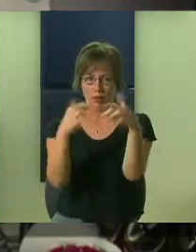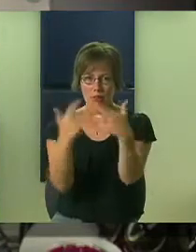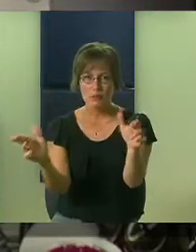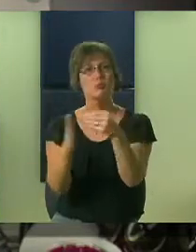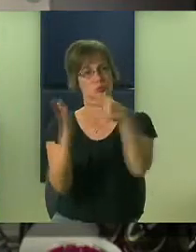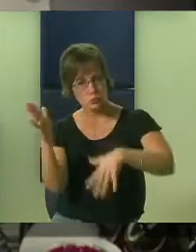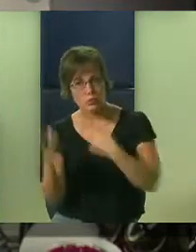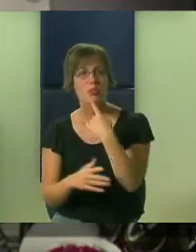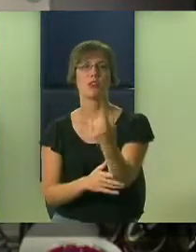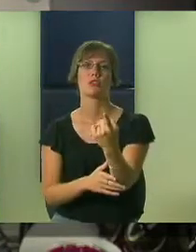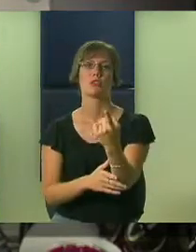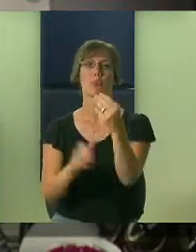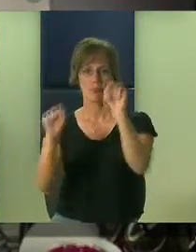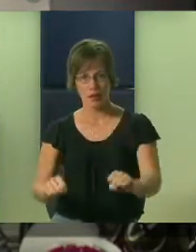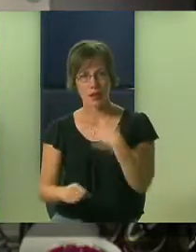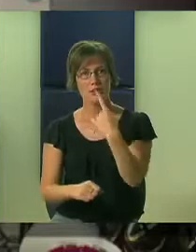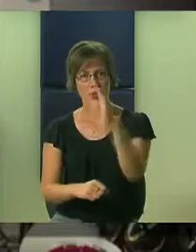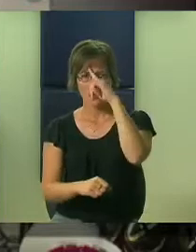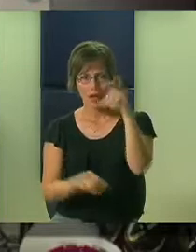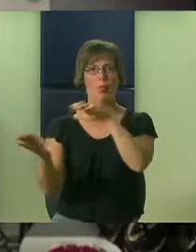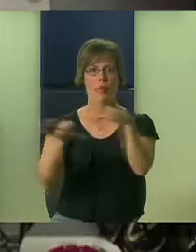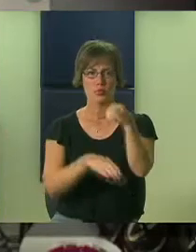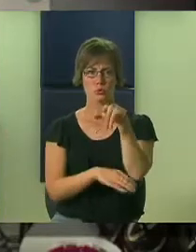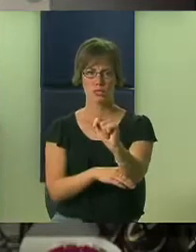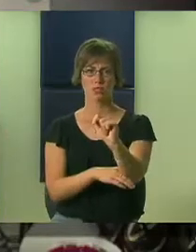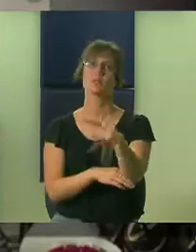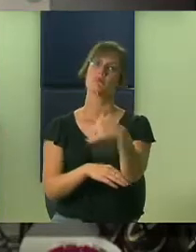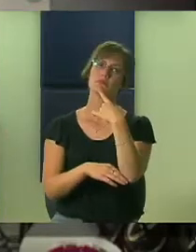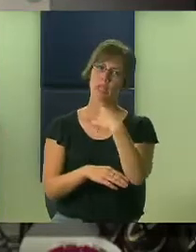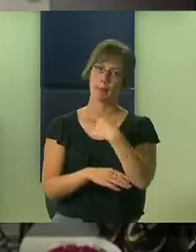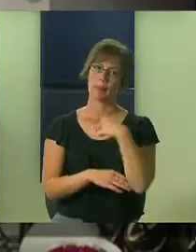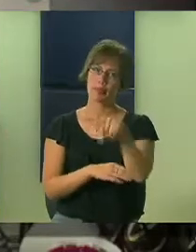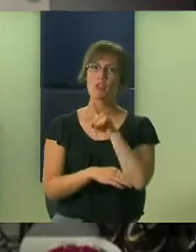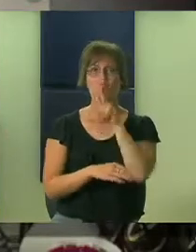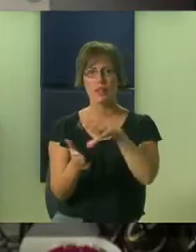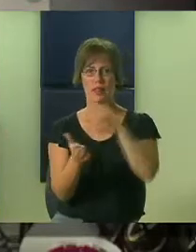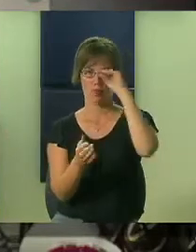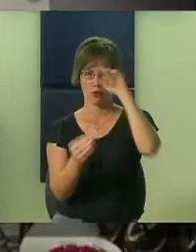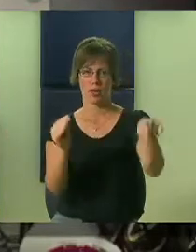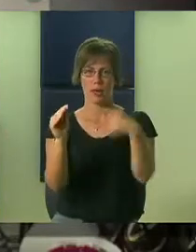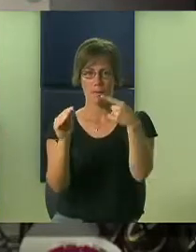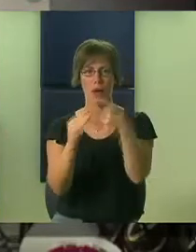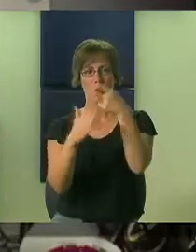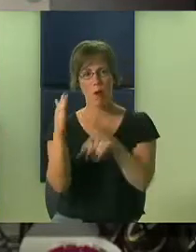look like in the hallway?" and they can tell you. "What does responsibility look like in